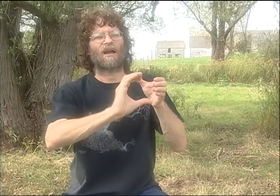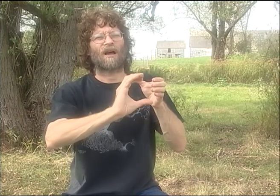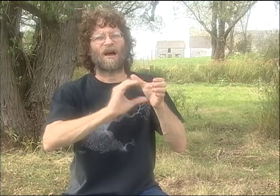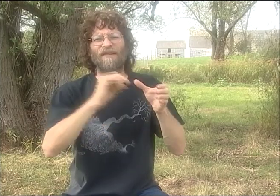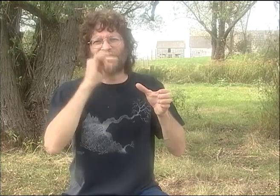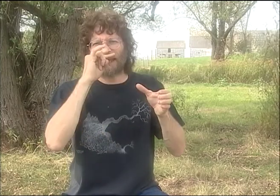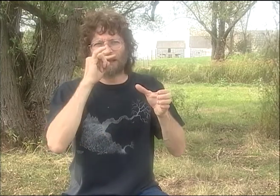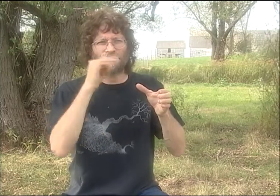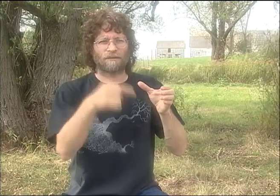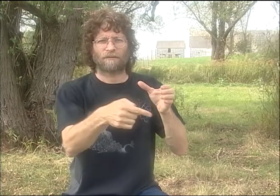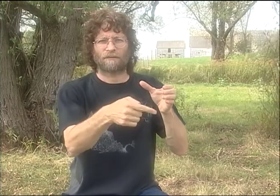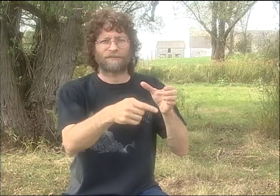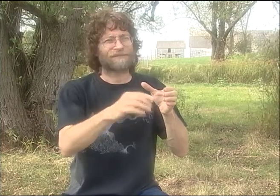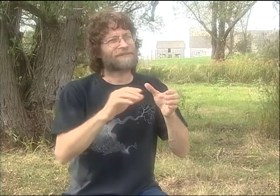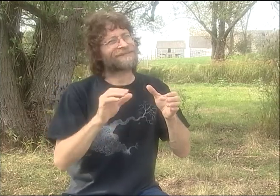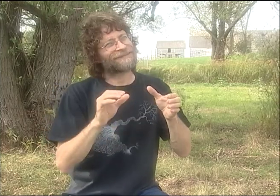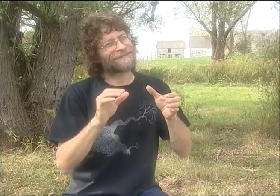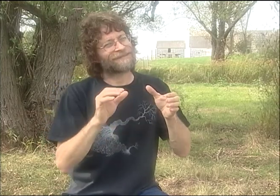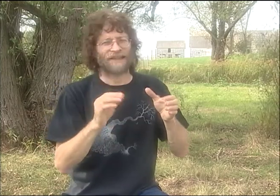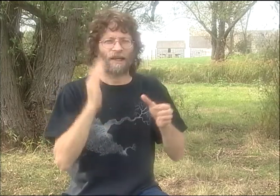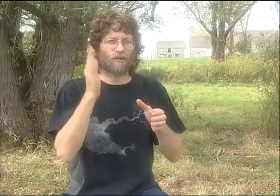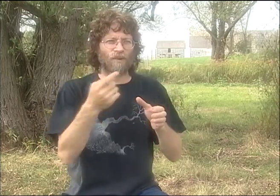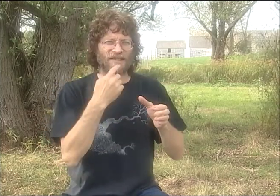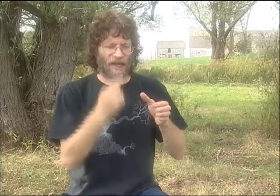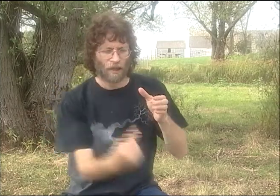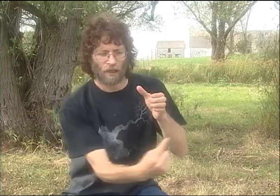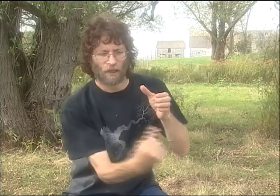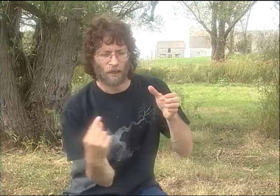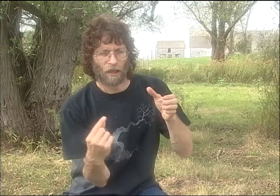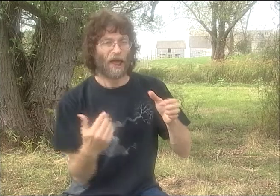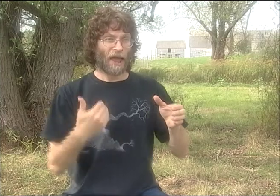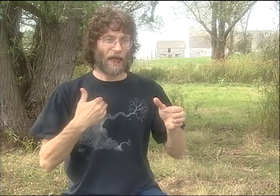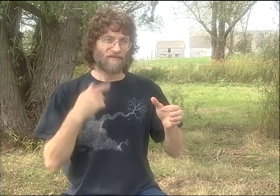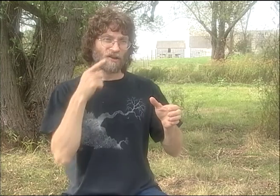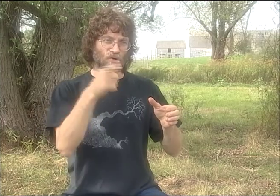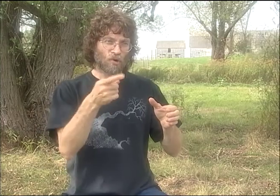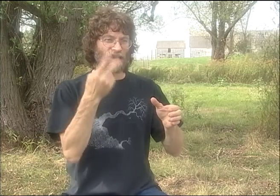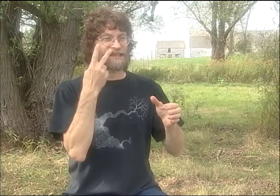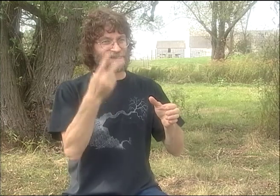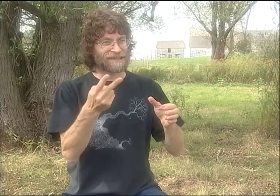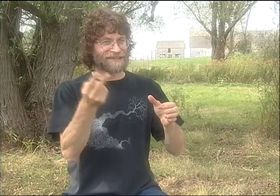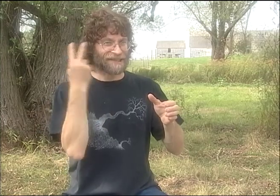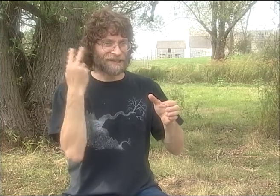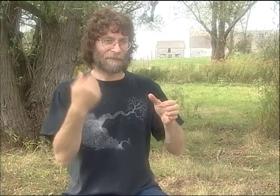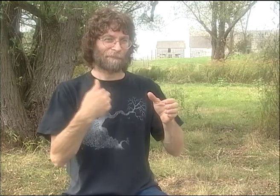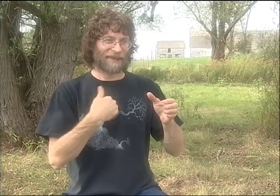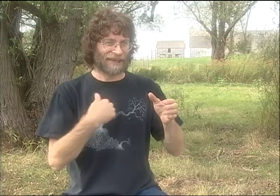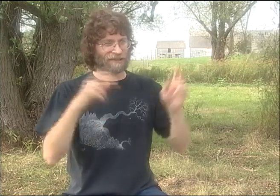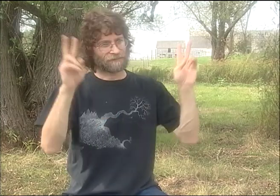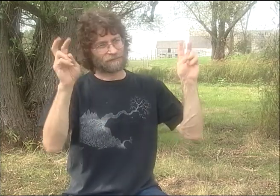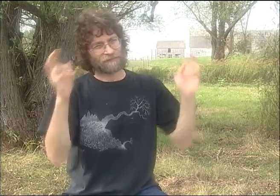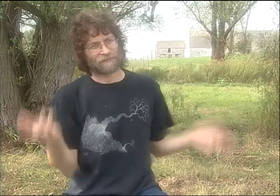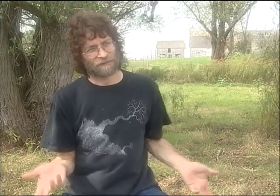IT USED TO BE THAT YOU WOULD BUY MILK CARTONS, AND ON THE SIDE OF THE CARTON THERE'D BE A PICTURE OF A MISSING CHILD,